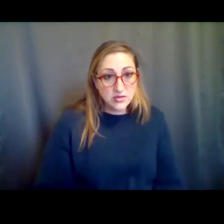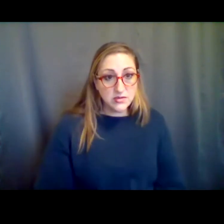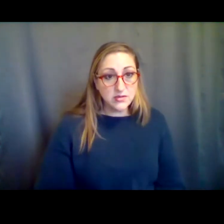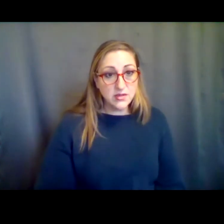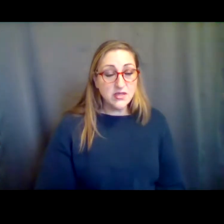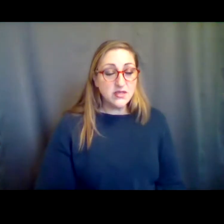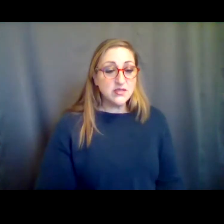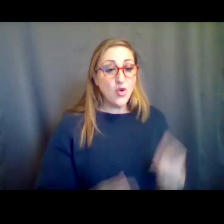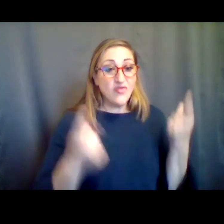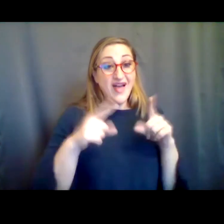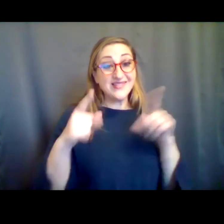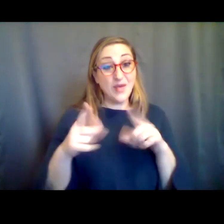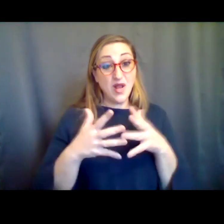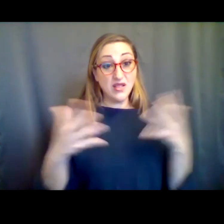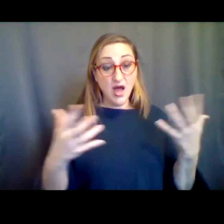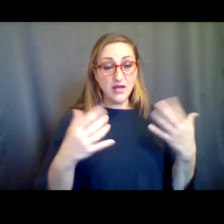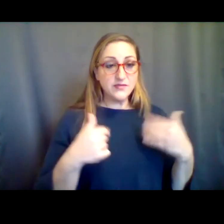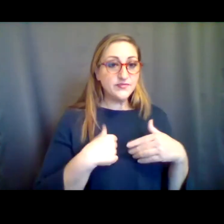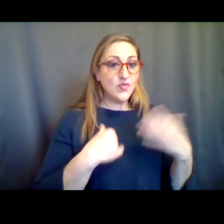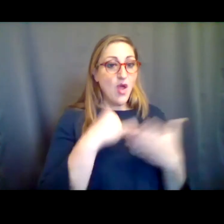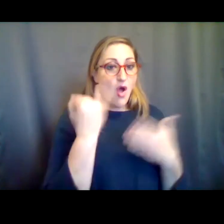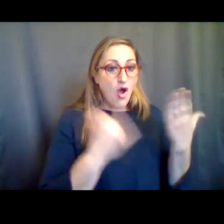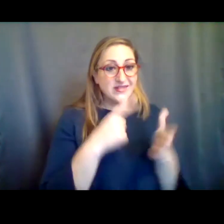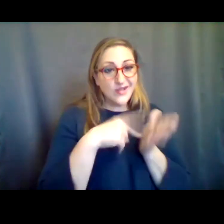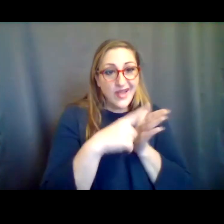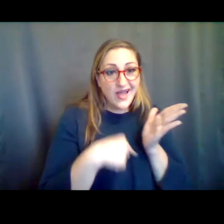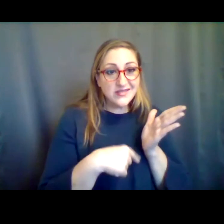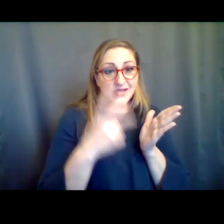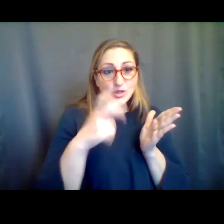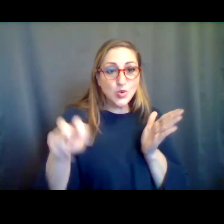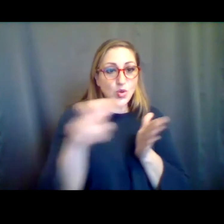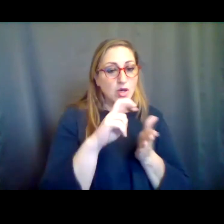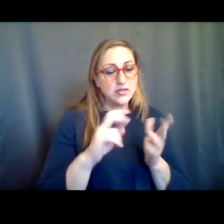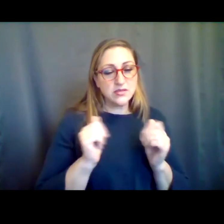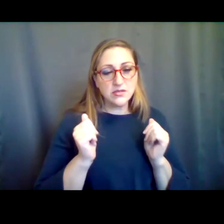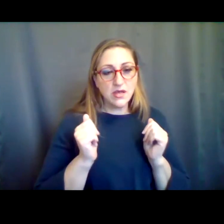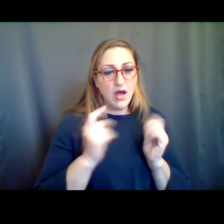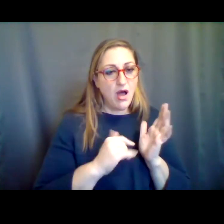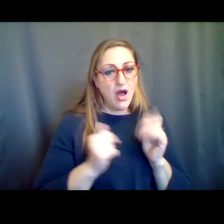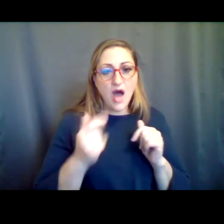they are both sick, you are closed. That is happening quite a bit . Artists are canceling